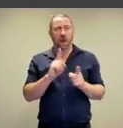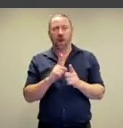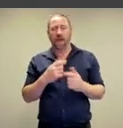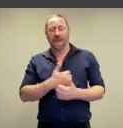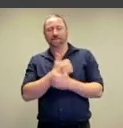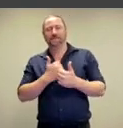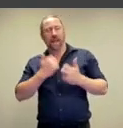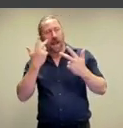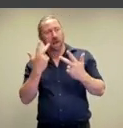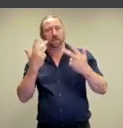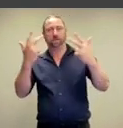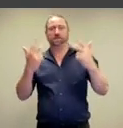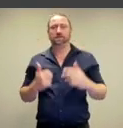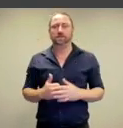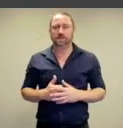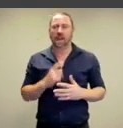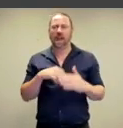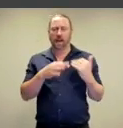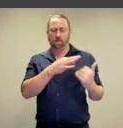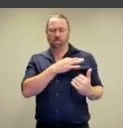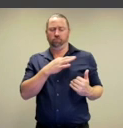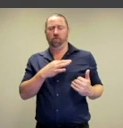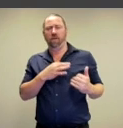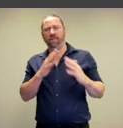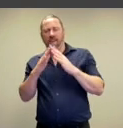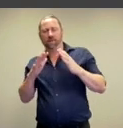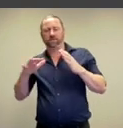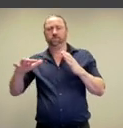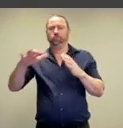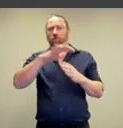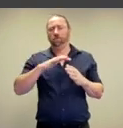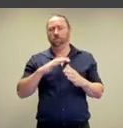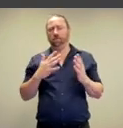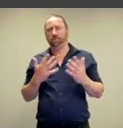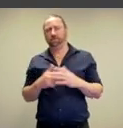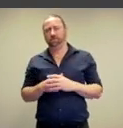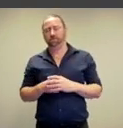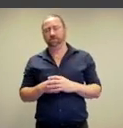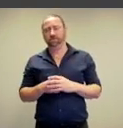is a kind of entertainment in a private art